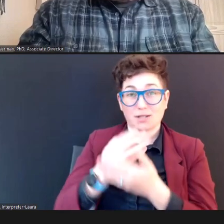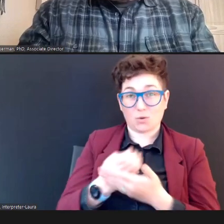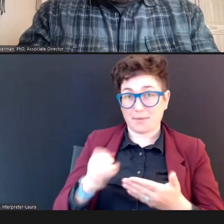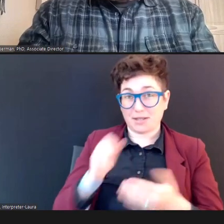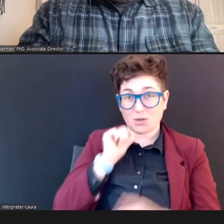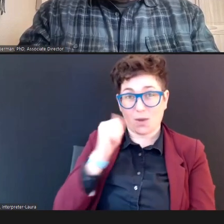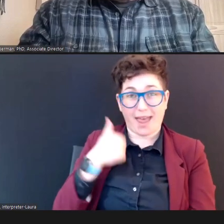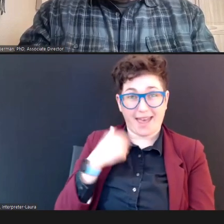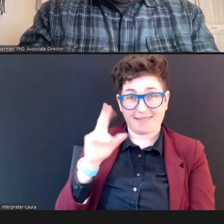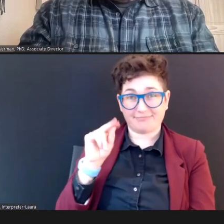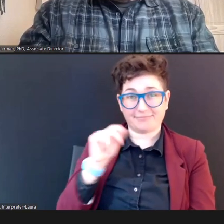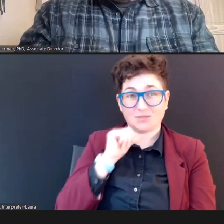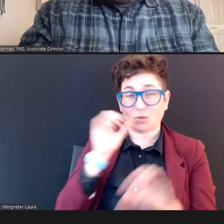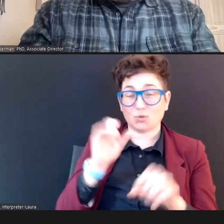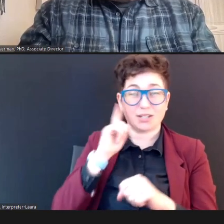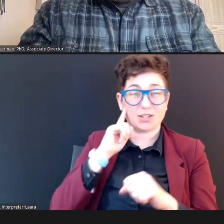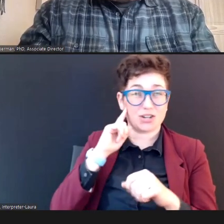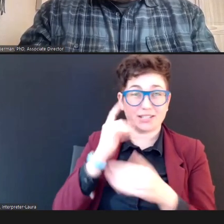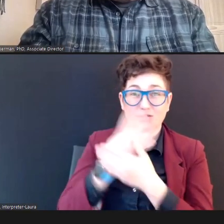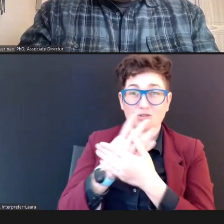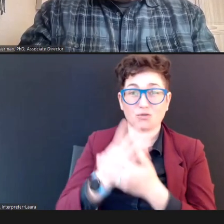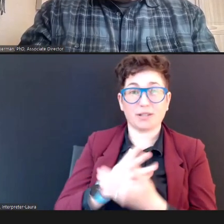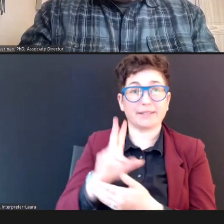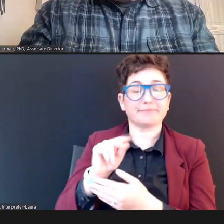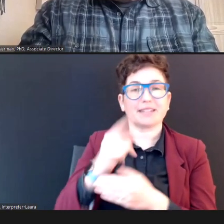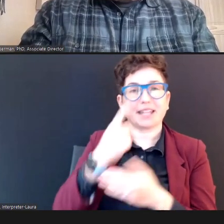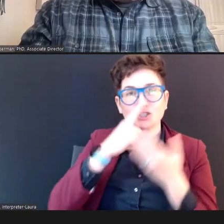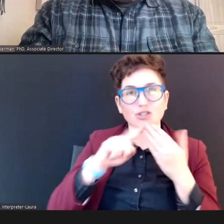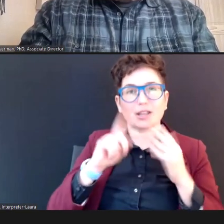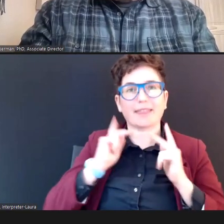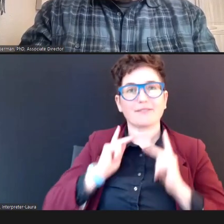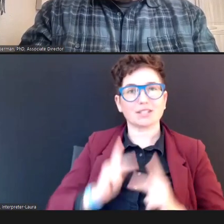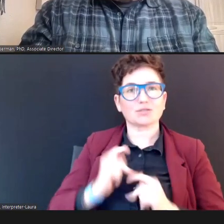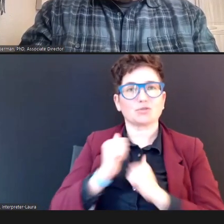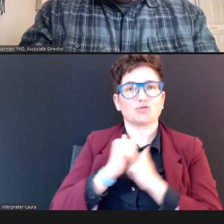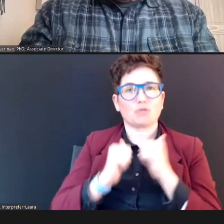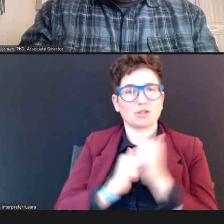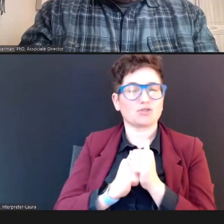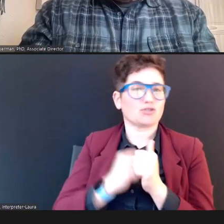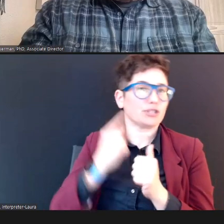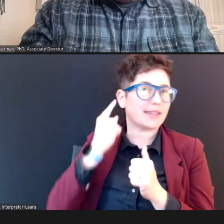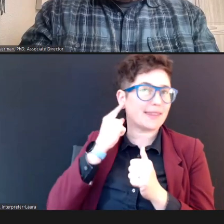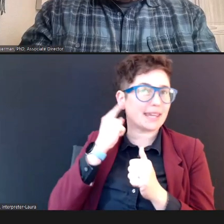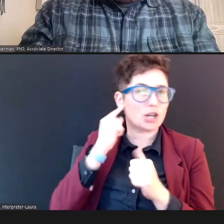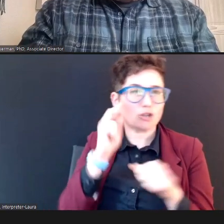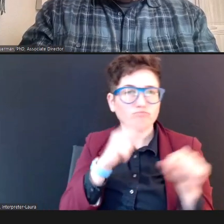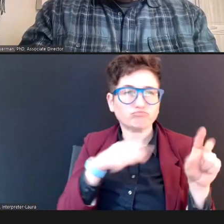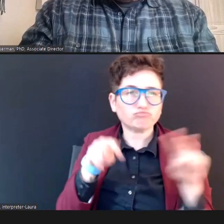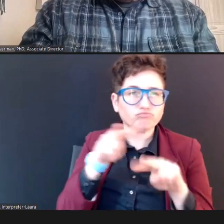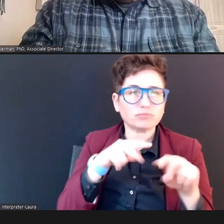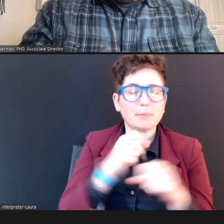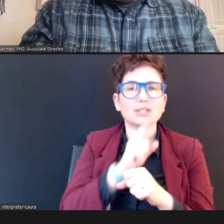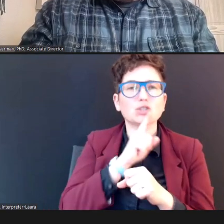They don't do a hearing screening, they check the physical structures, they make sure, that -- you know, -- for the middle ear system, for